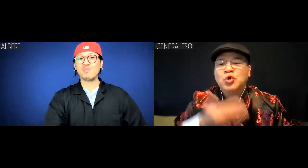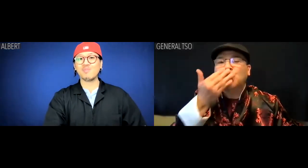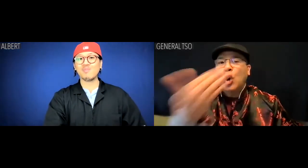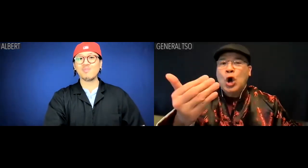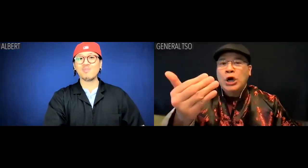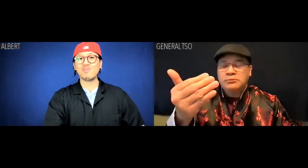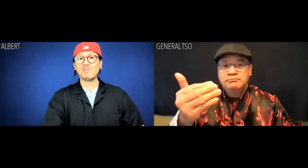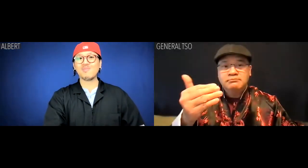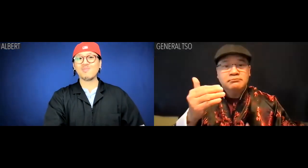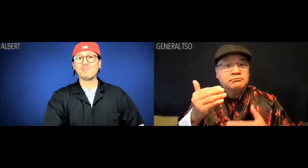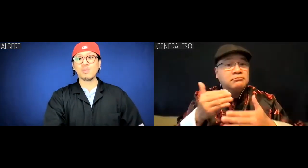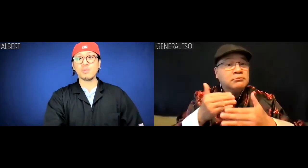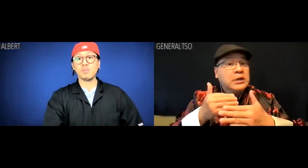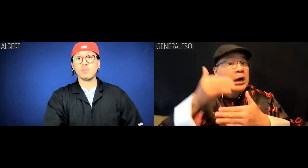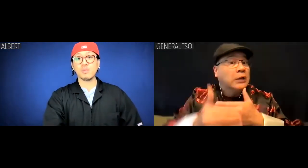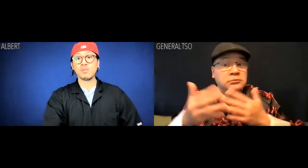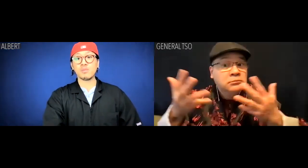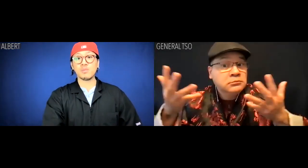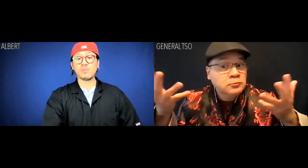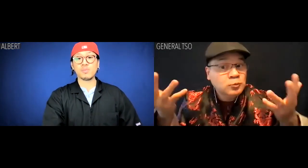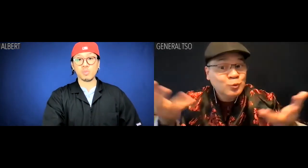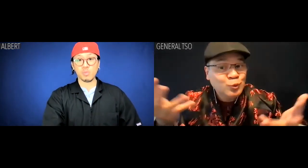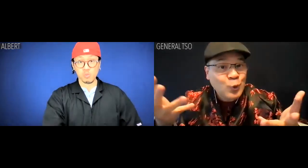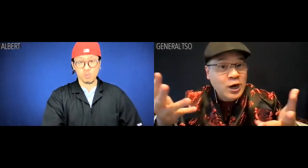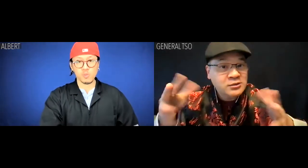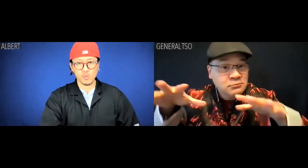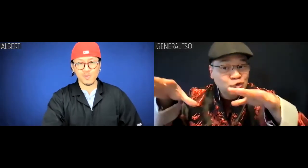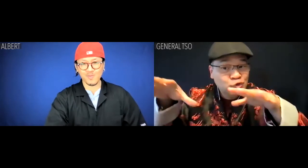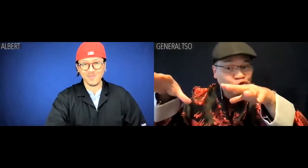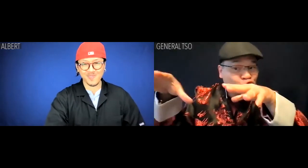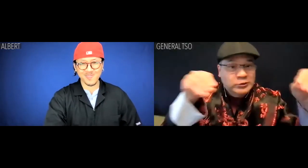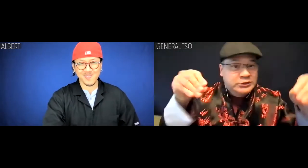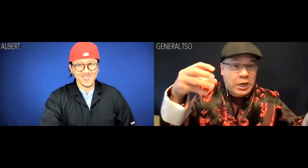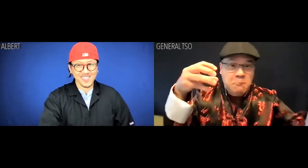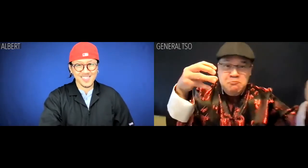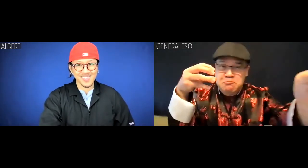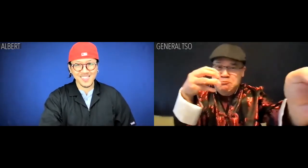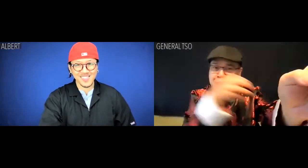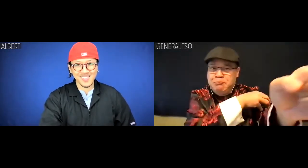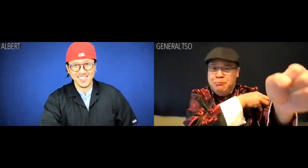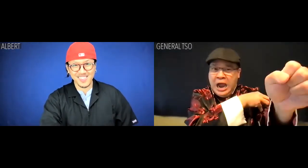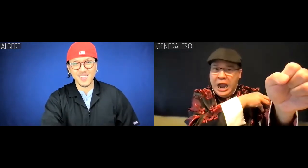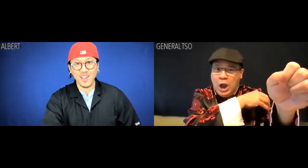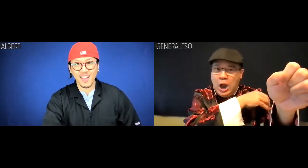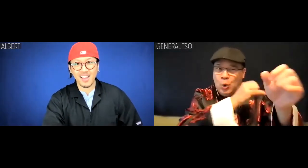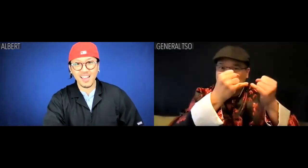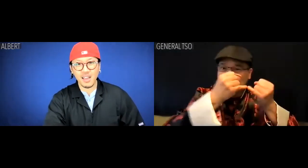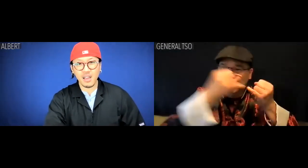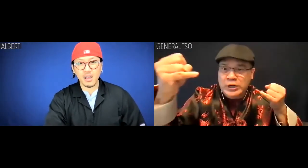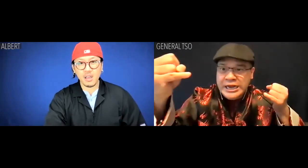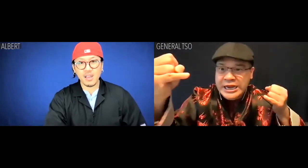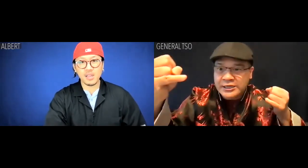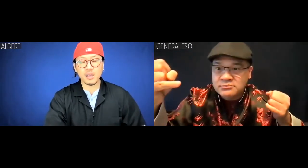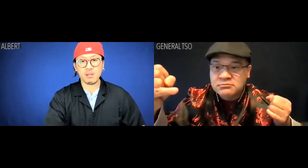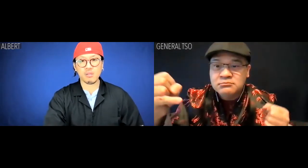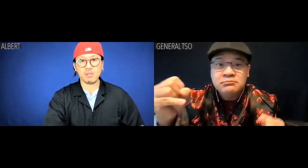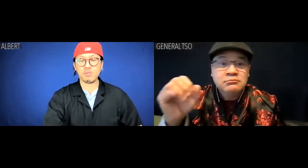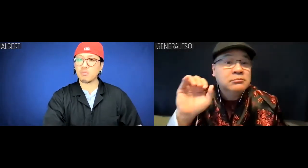General Tso: Good. Next up, shut down the power grids